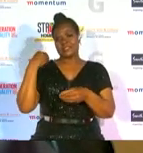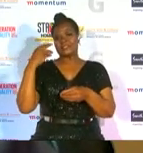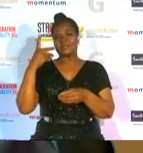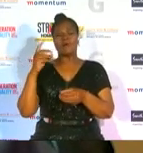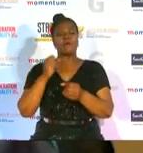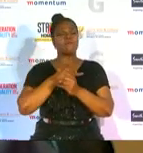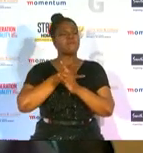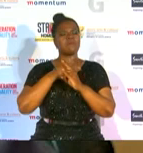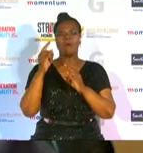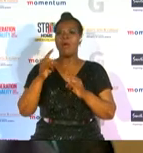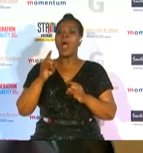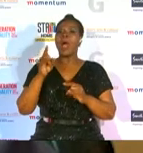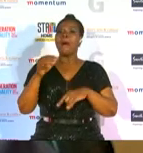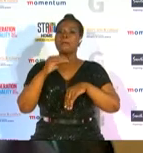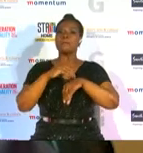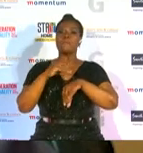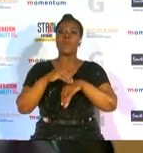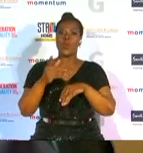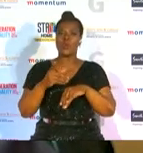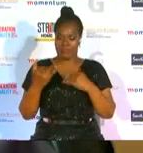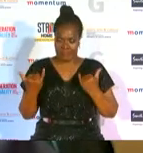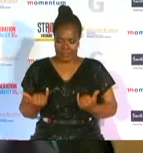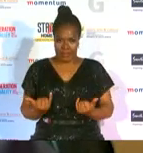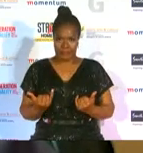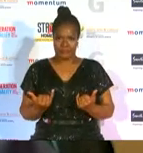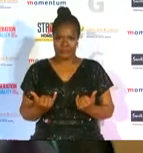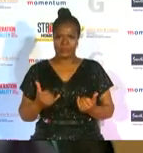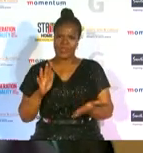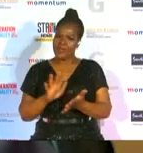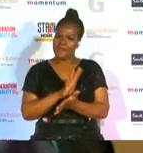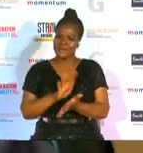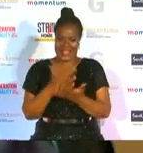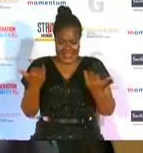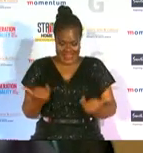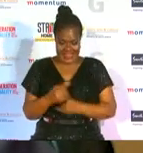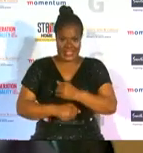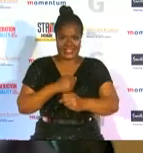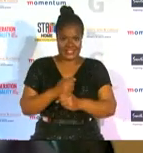of selected athletes we are pleased that this year's awards also acknowledge